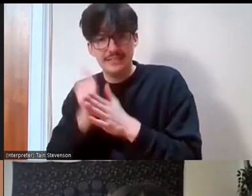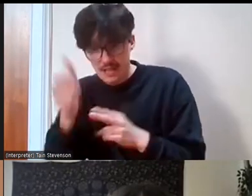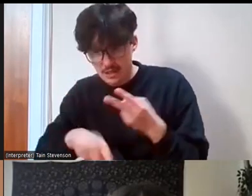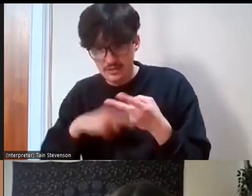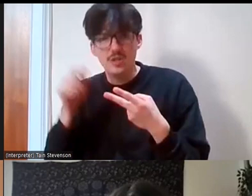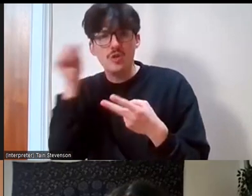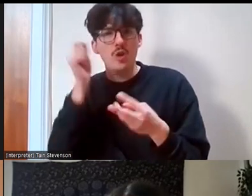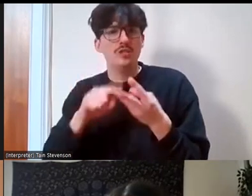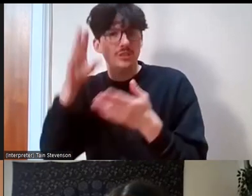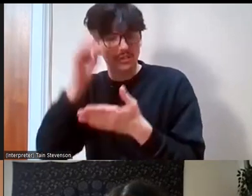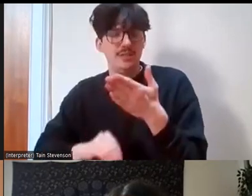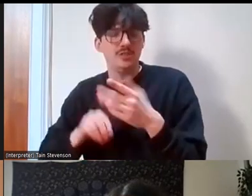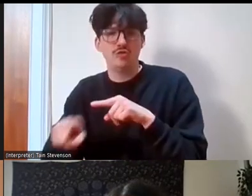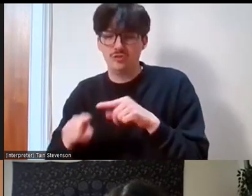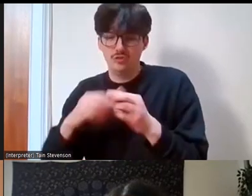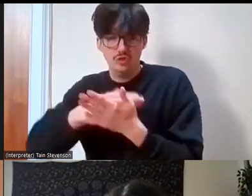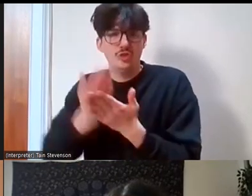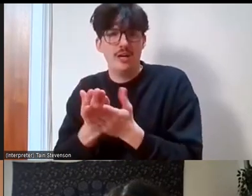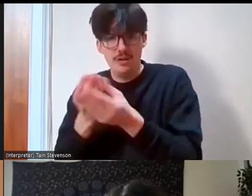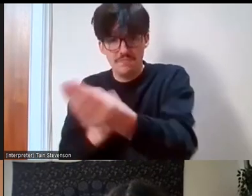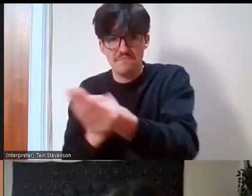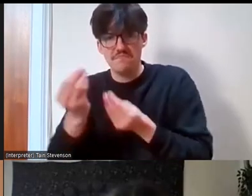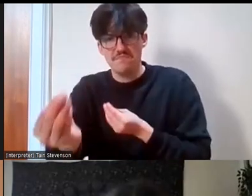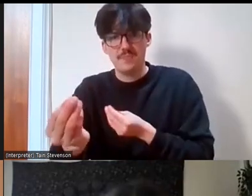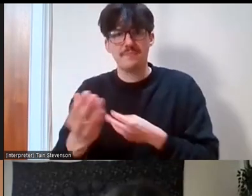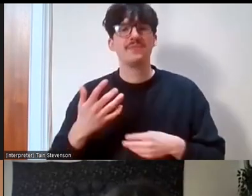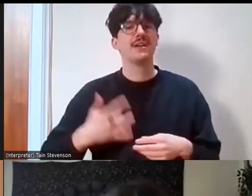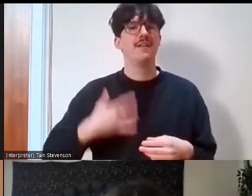building connections, there's so much more to it so I think organisations need to explore